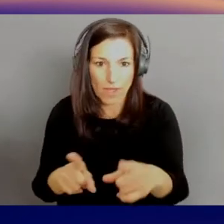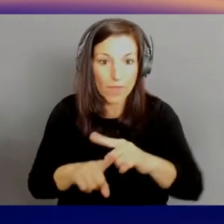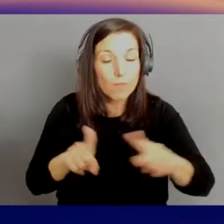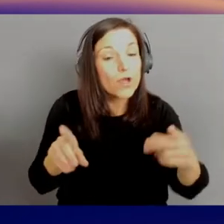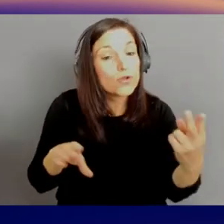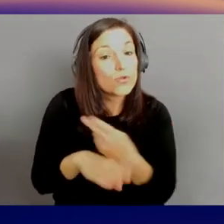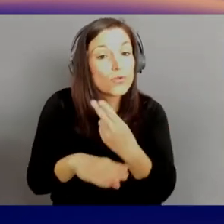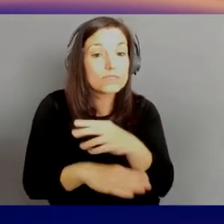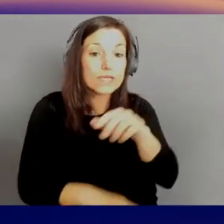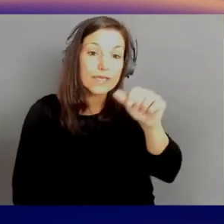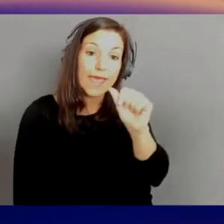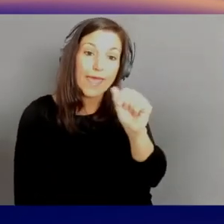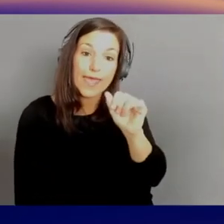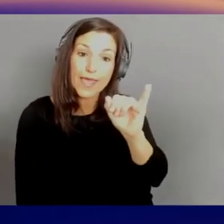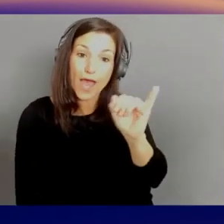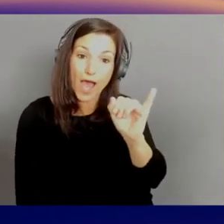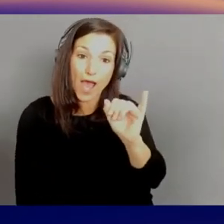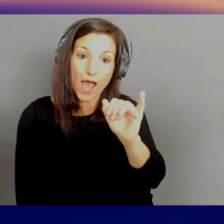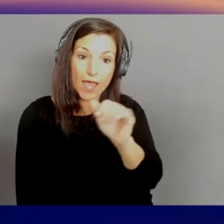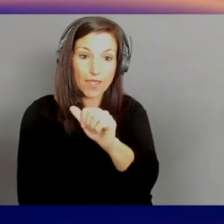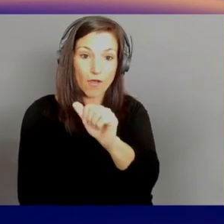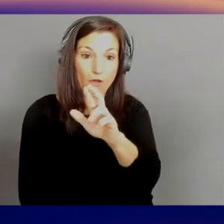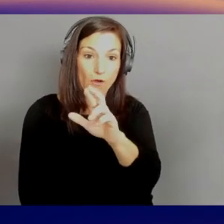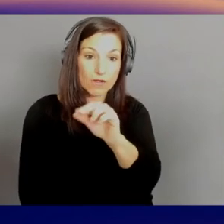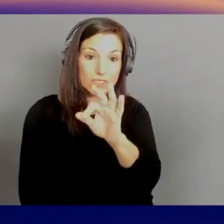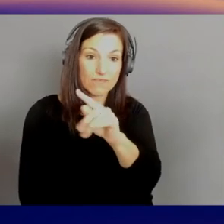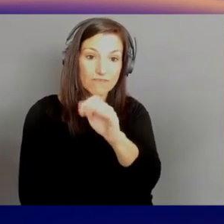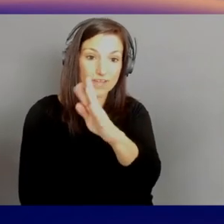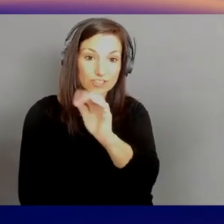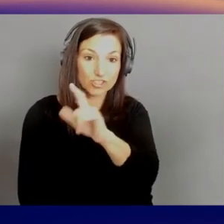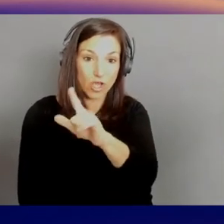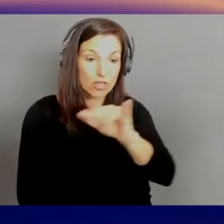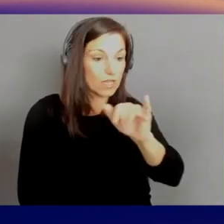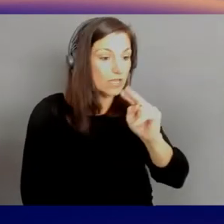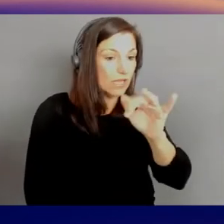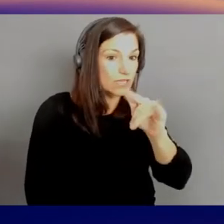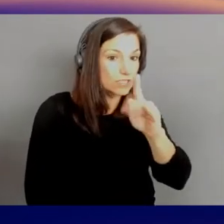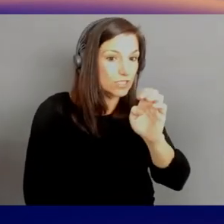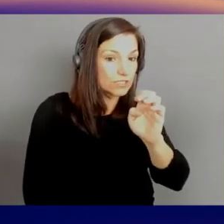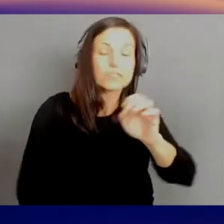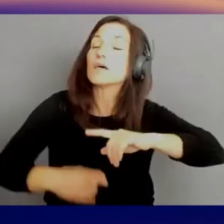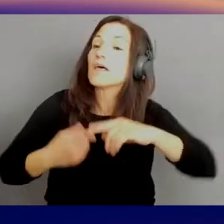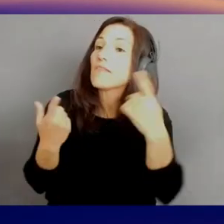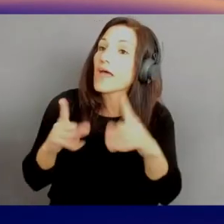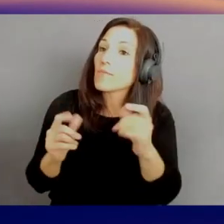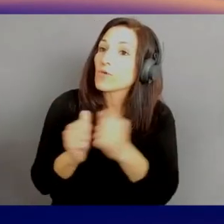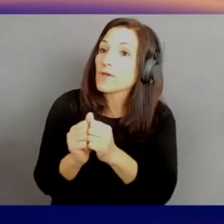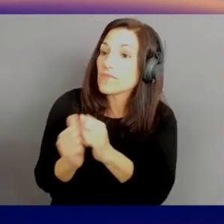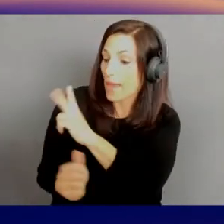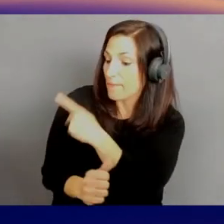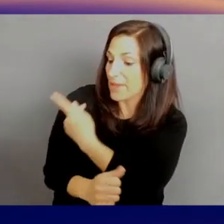both in terms of patient to provider, but also doctor to doctor, for example.